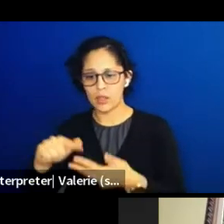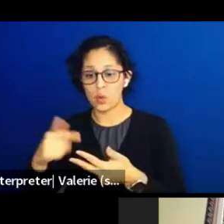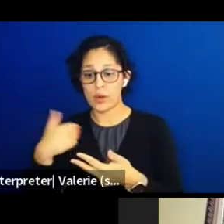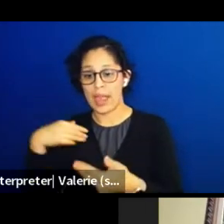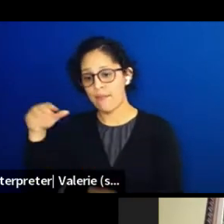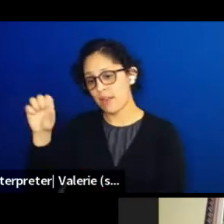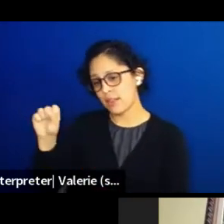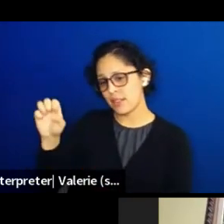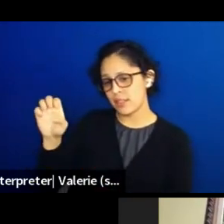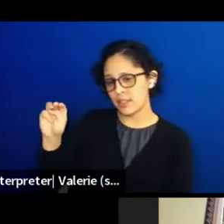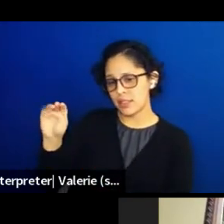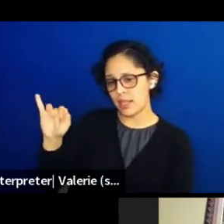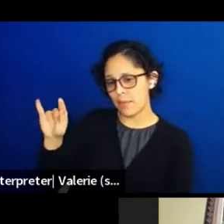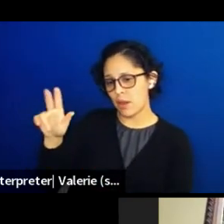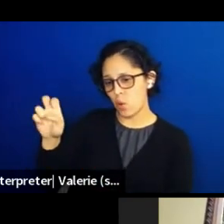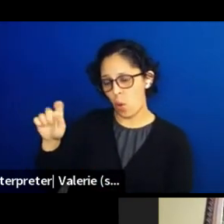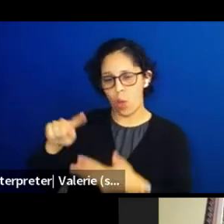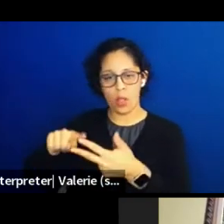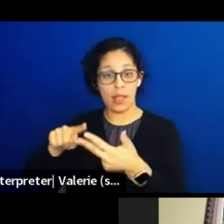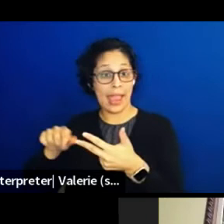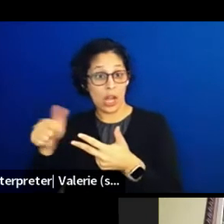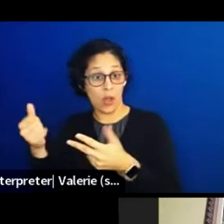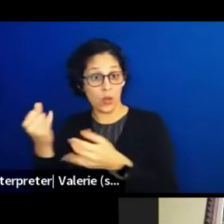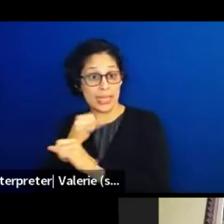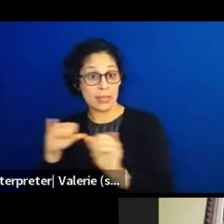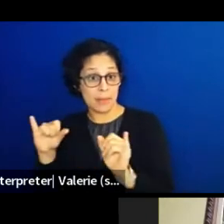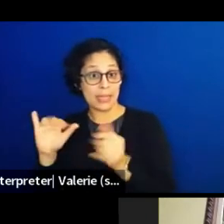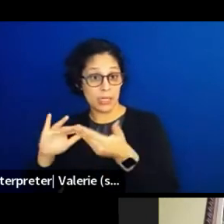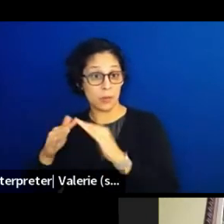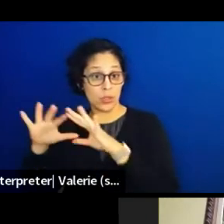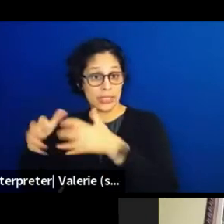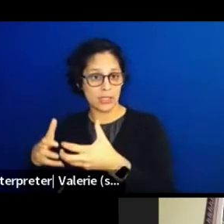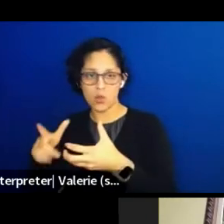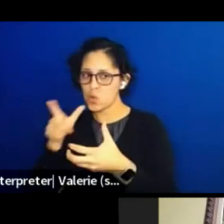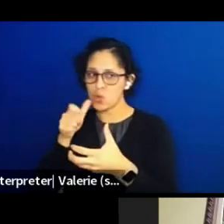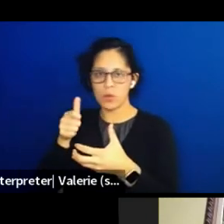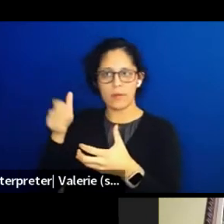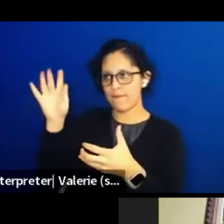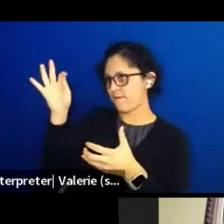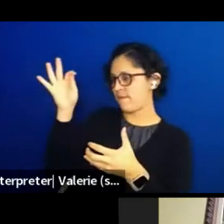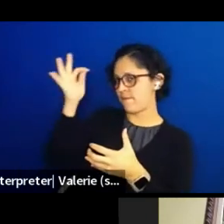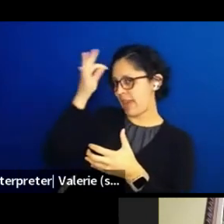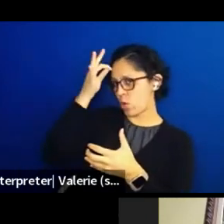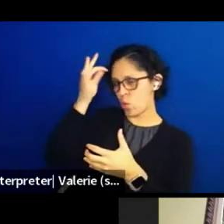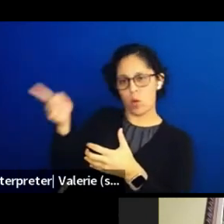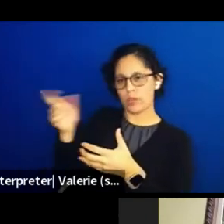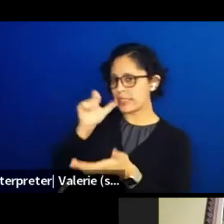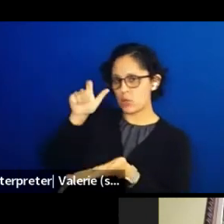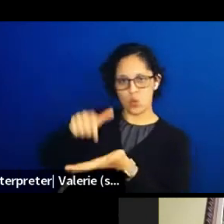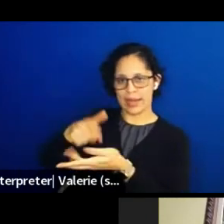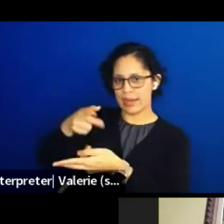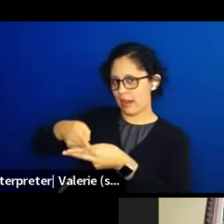which are not federally recognized, we gotta listen to them. I also wanna do this work because I want Florida citizens